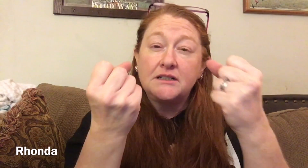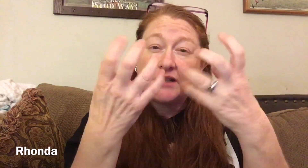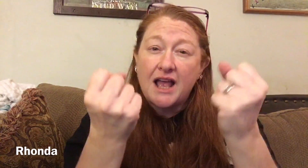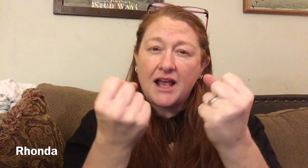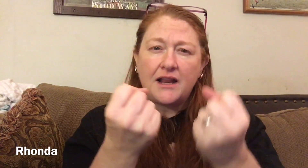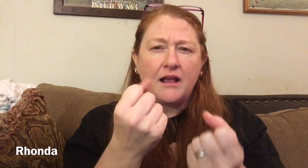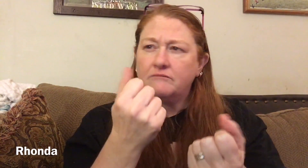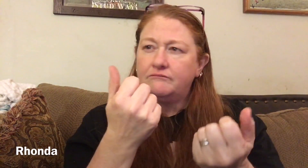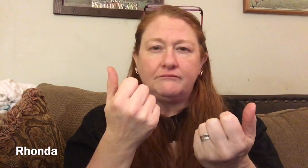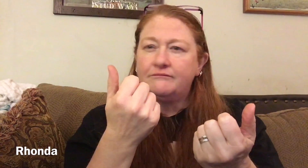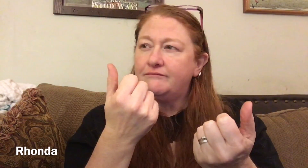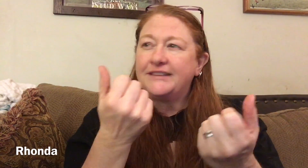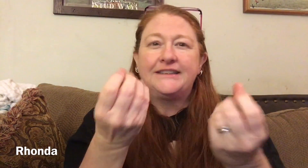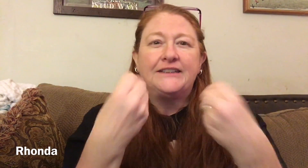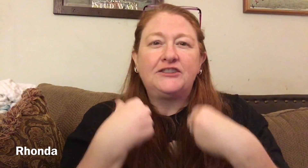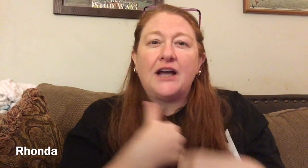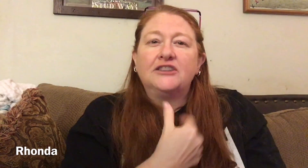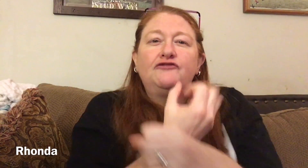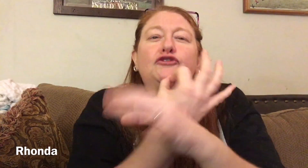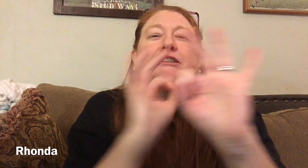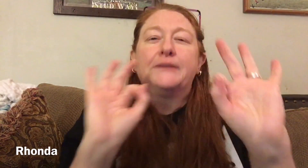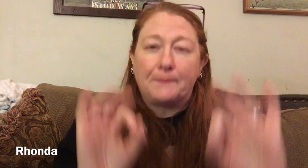Signing gives us freedom.